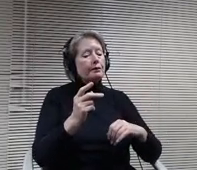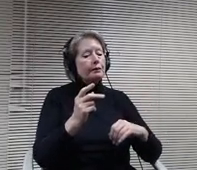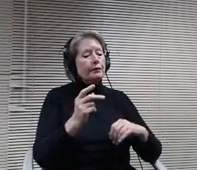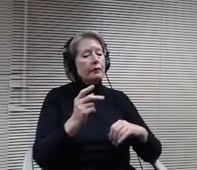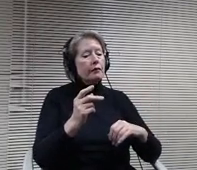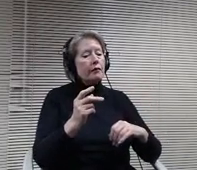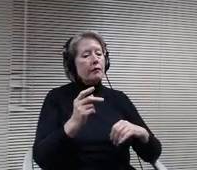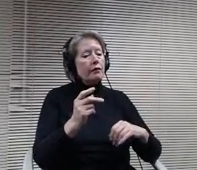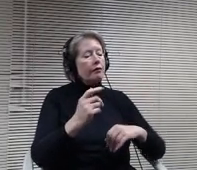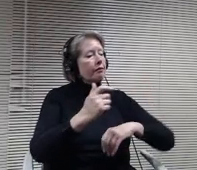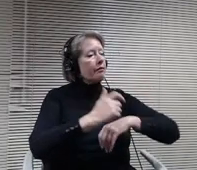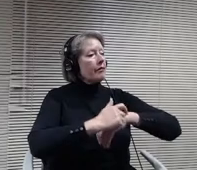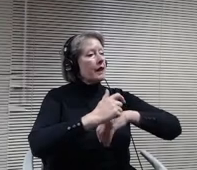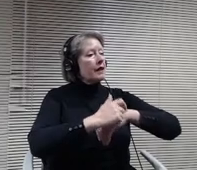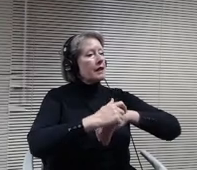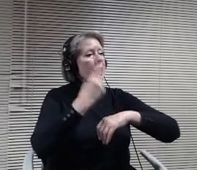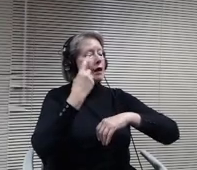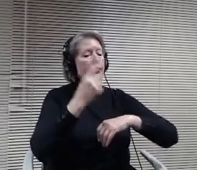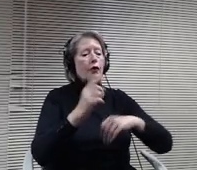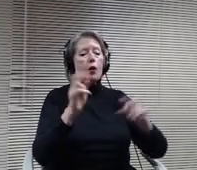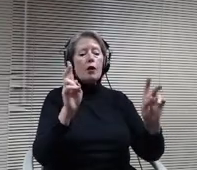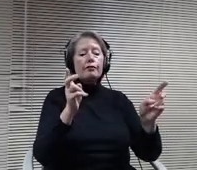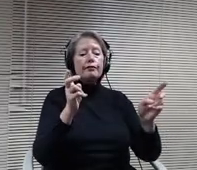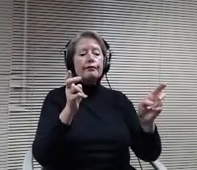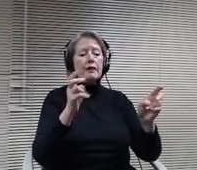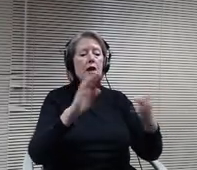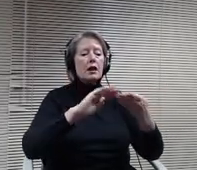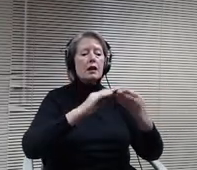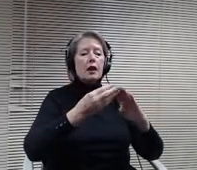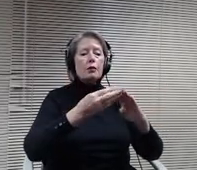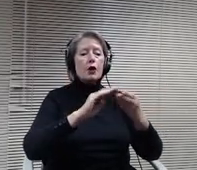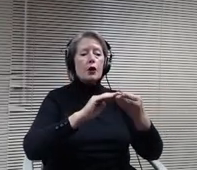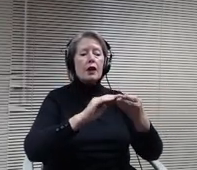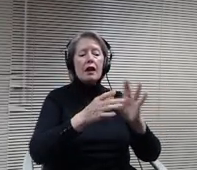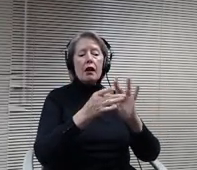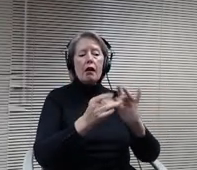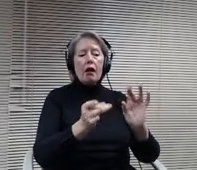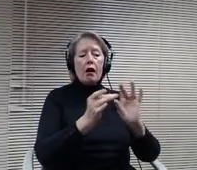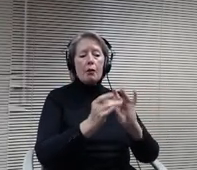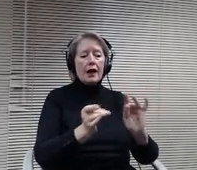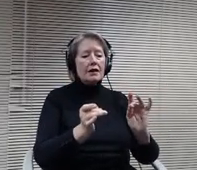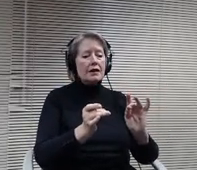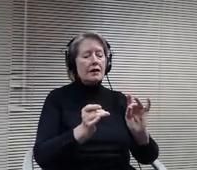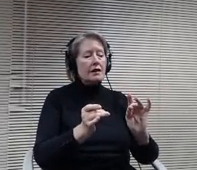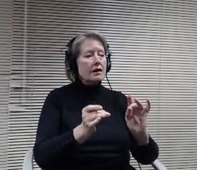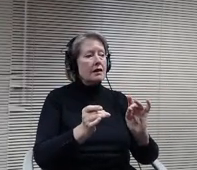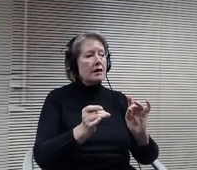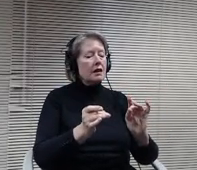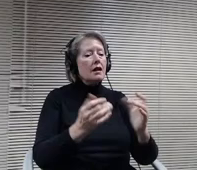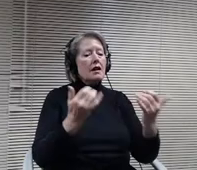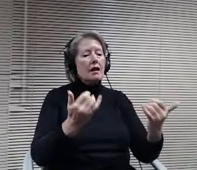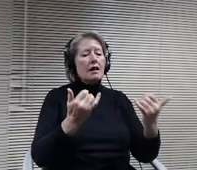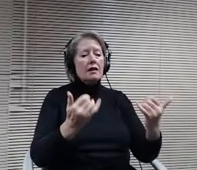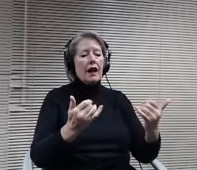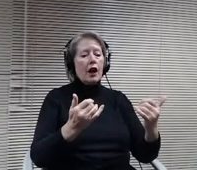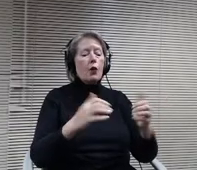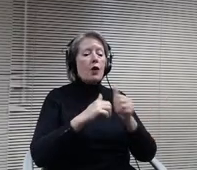since we are meeting virtually, we're operating under the virtual statutes, so we had asked for all comments to be